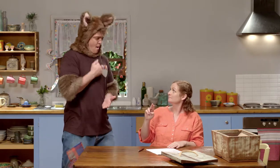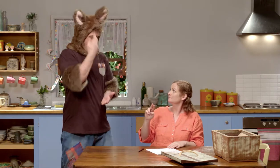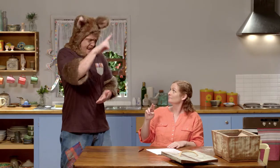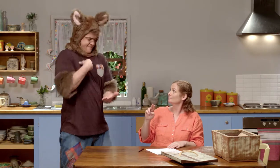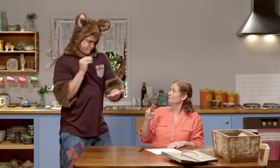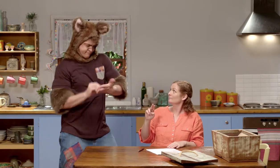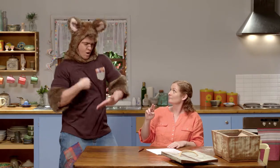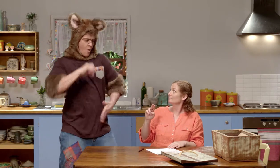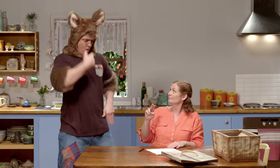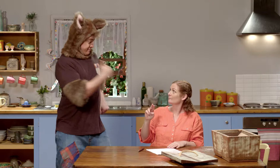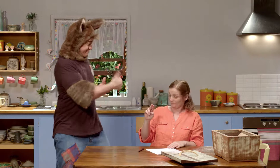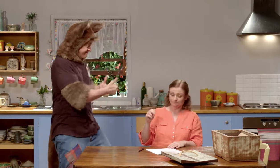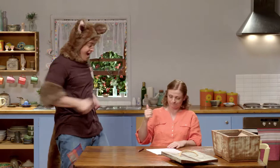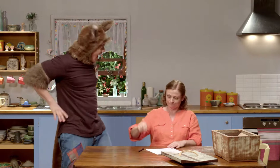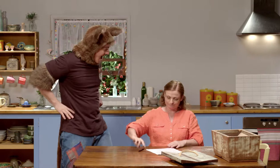Well if you write the rest, then I'll sign my name.